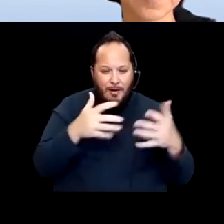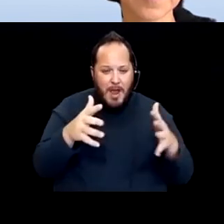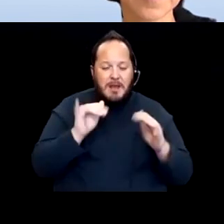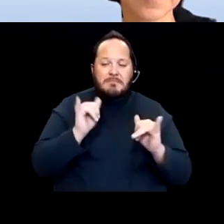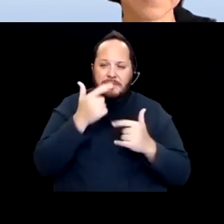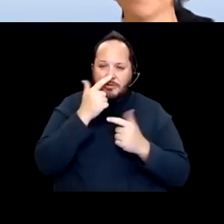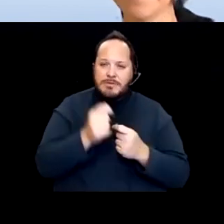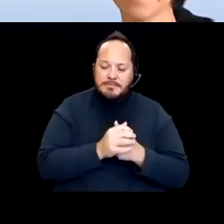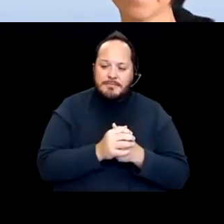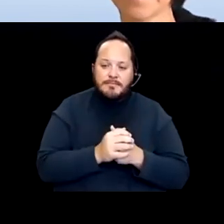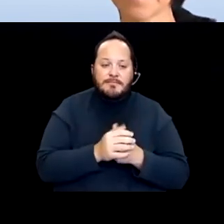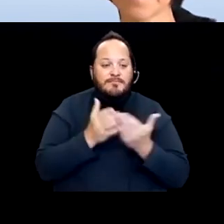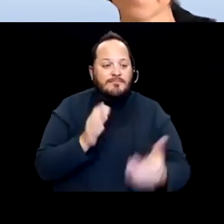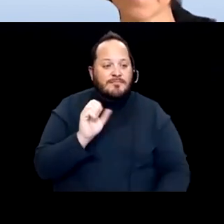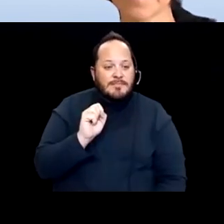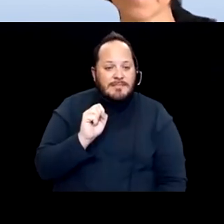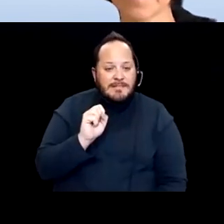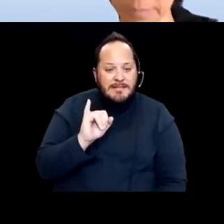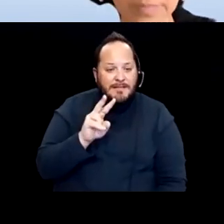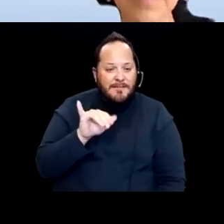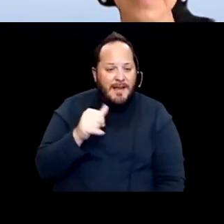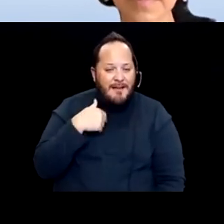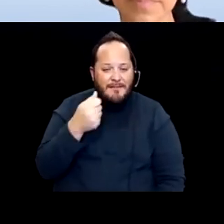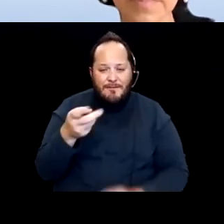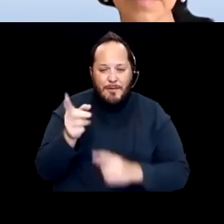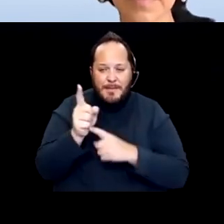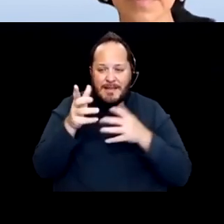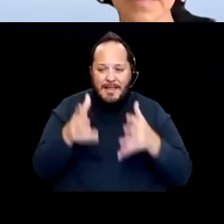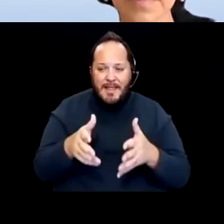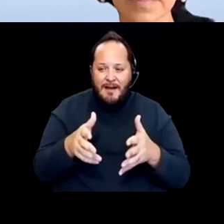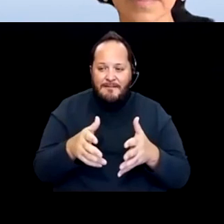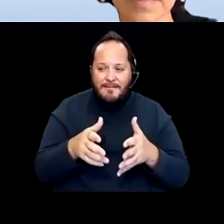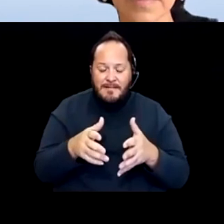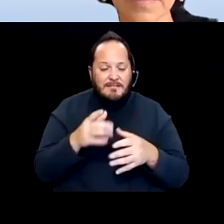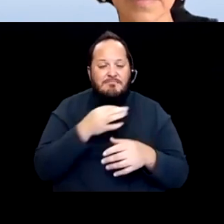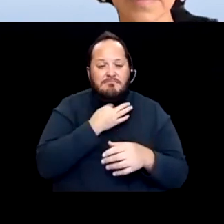Sylvia I, you know, we've got just a few minutes left and do you in this setting where the moderator,